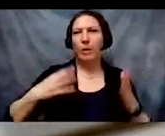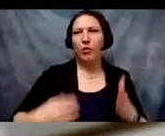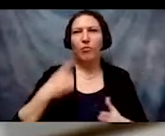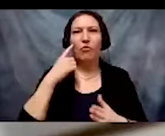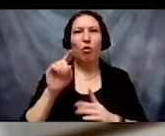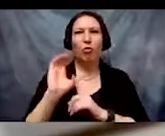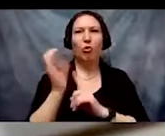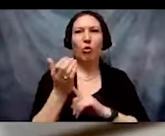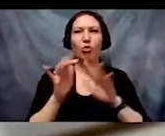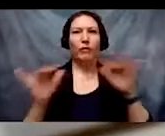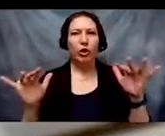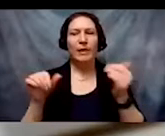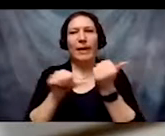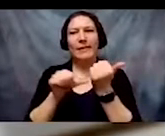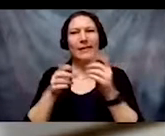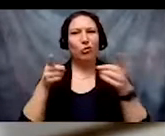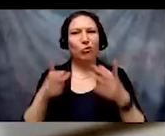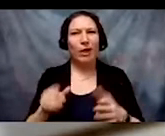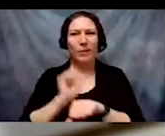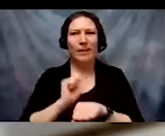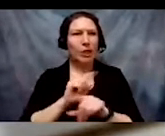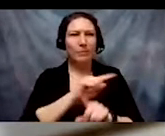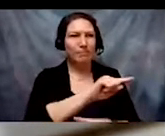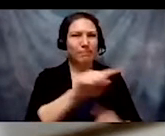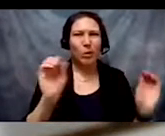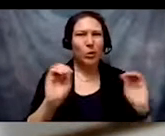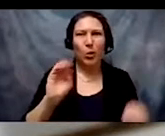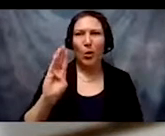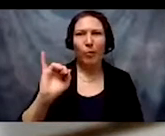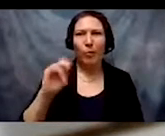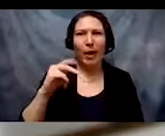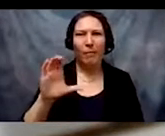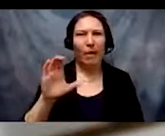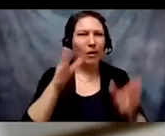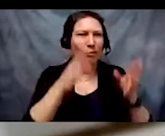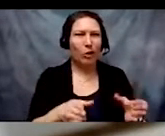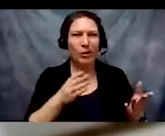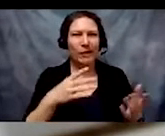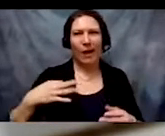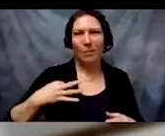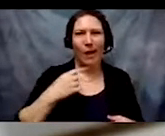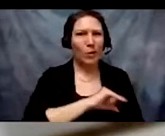Diversity Assistant Director job. They hire the senior member's nephew who is white is and from Yale, since